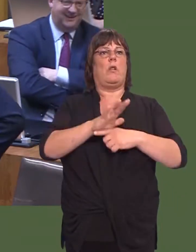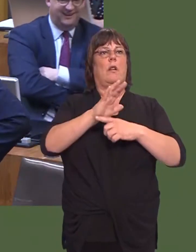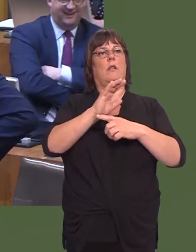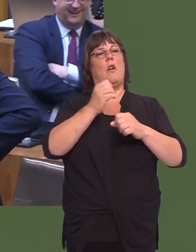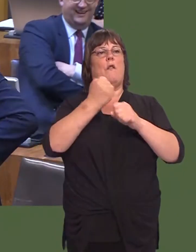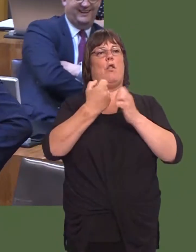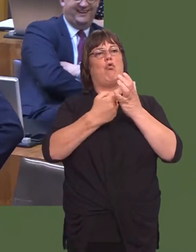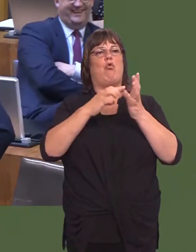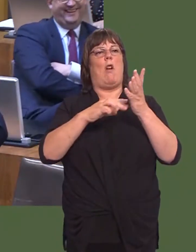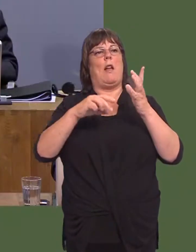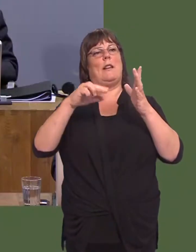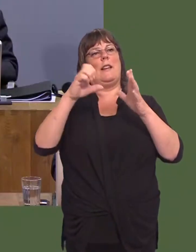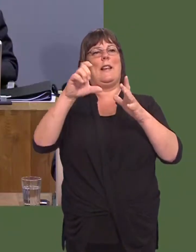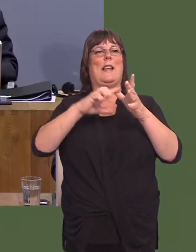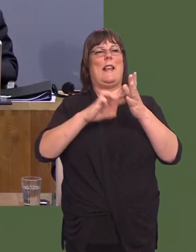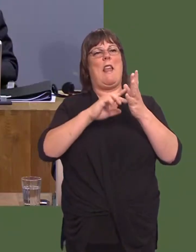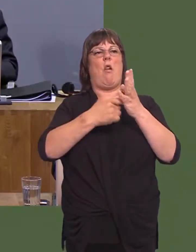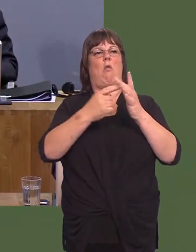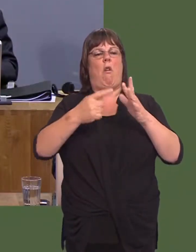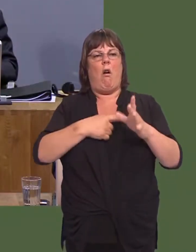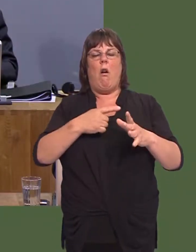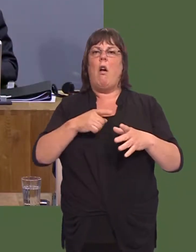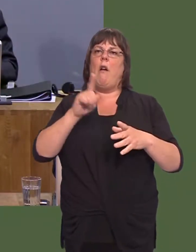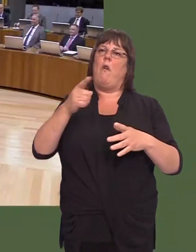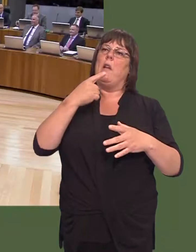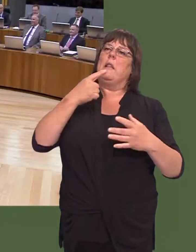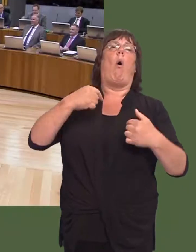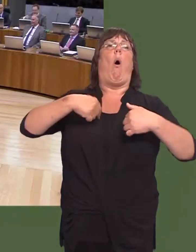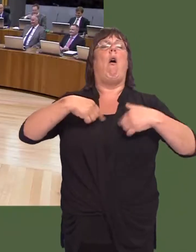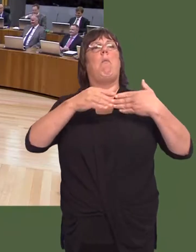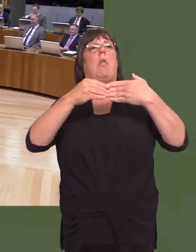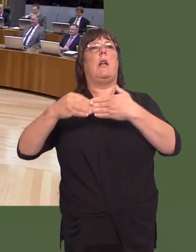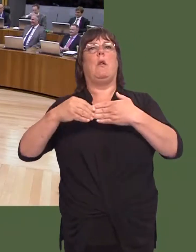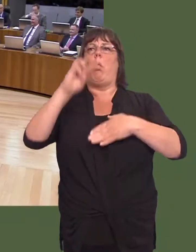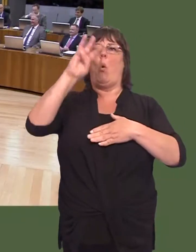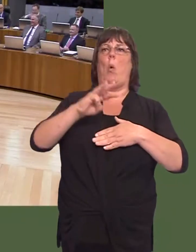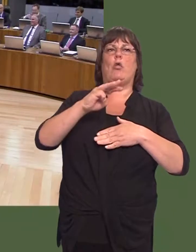make sure that his view was put forward as somebody who claims to be the leader of the Welsh Conservatives.